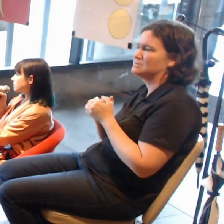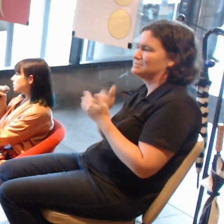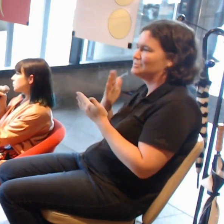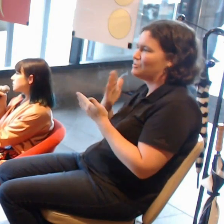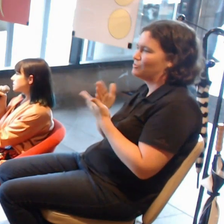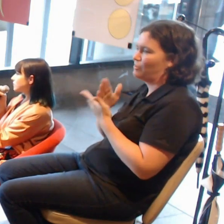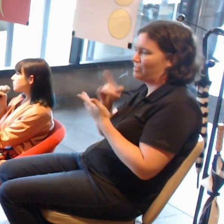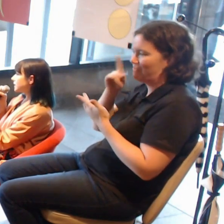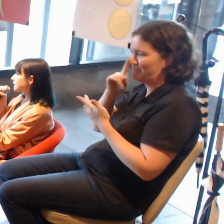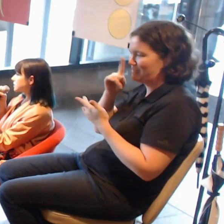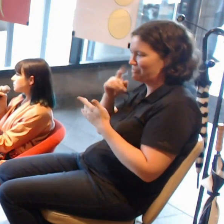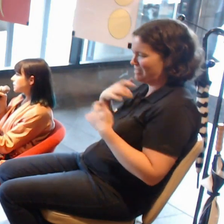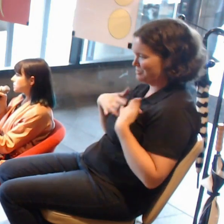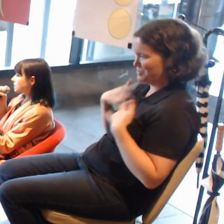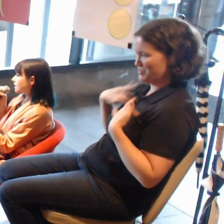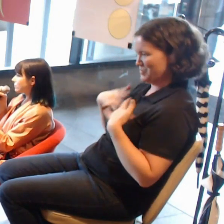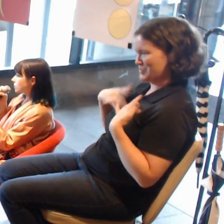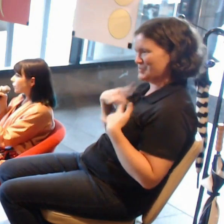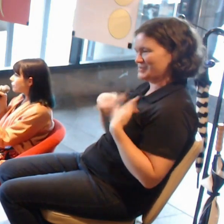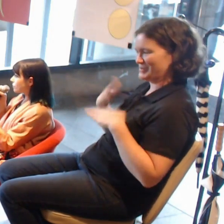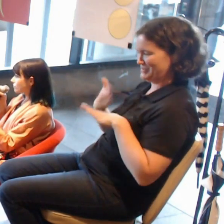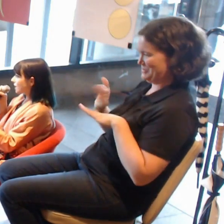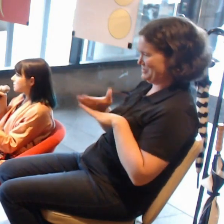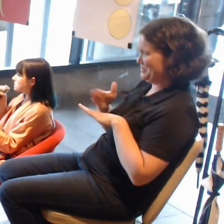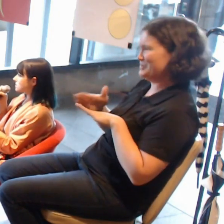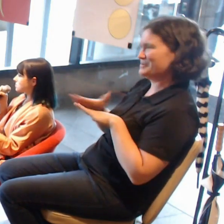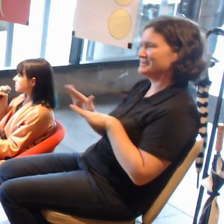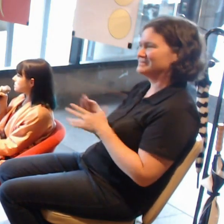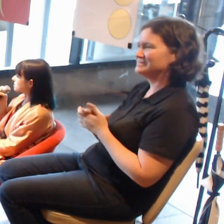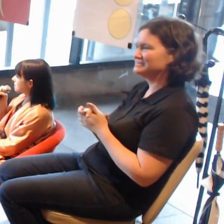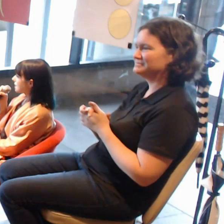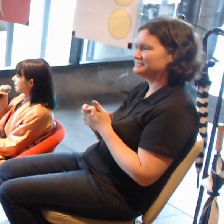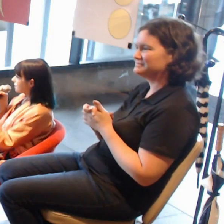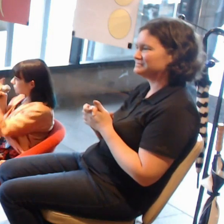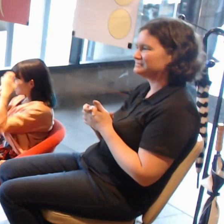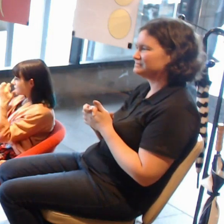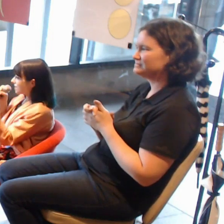but people got over the fact that you had to have a headset.